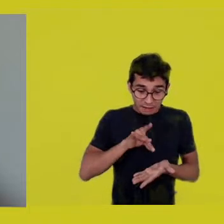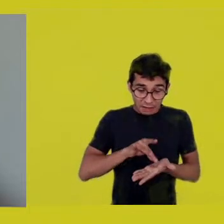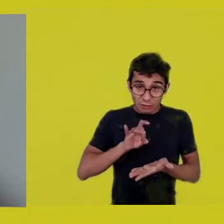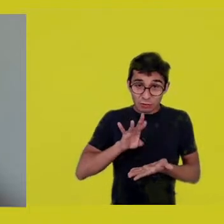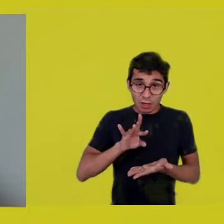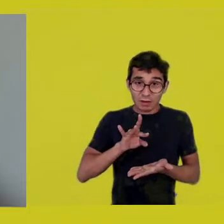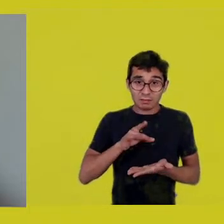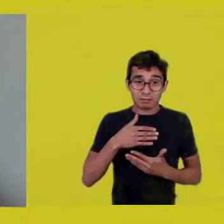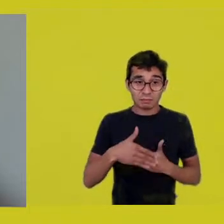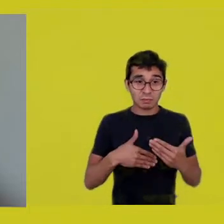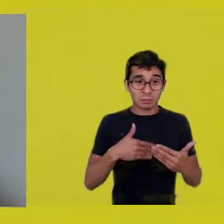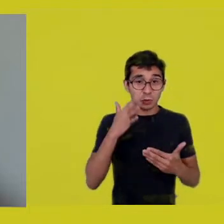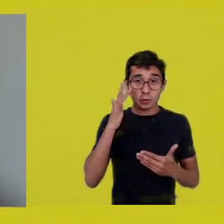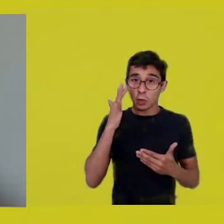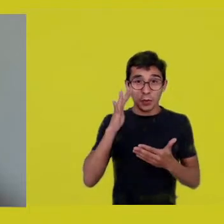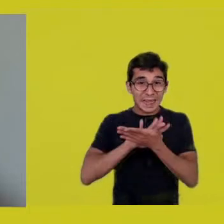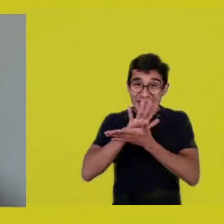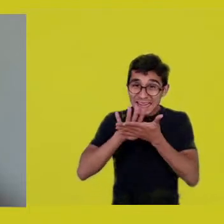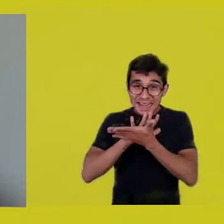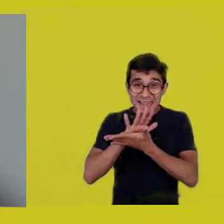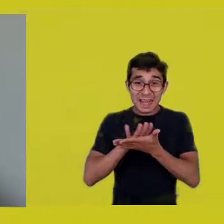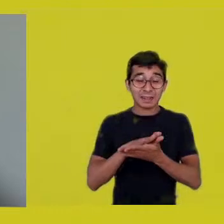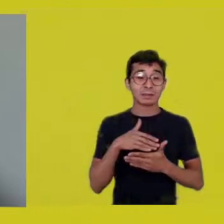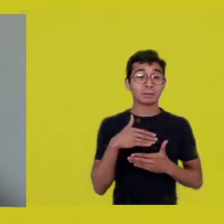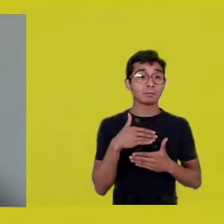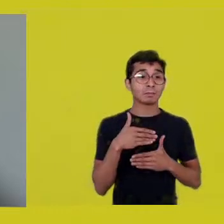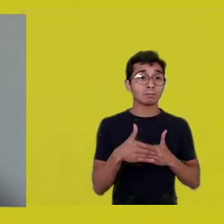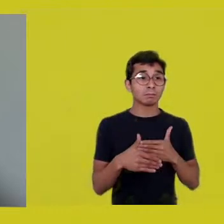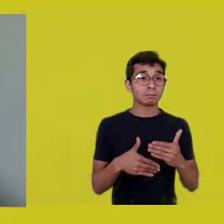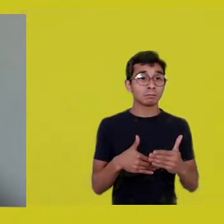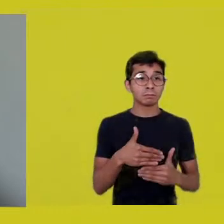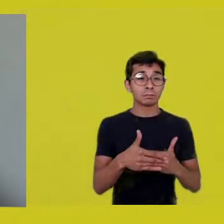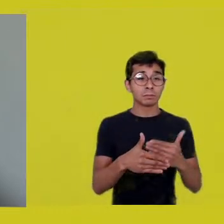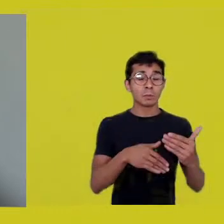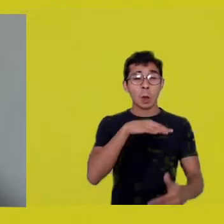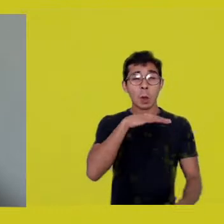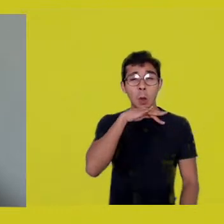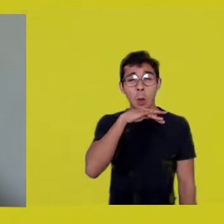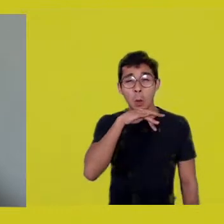I can’t imagine how bad it is to live without dreaming.